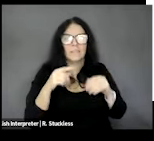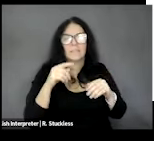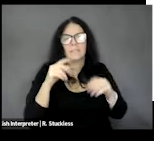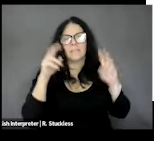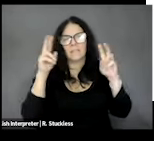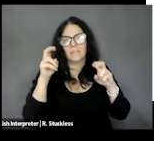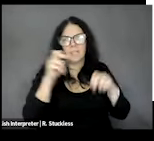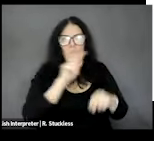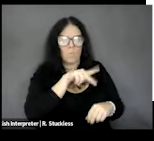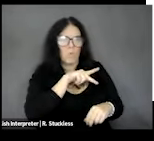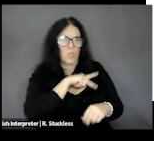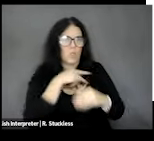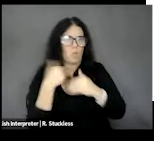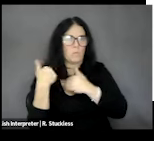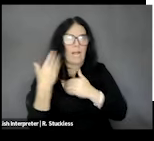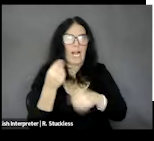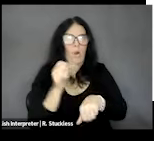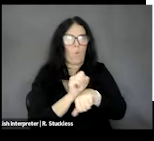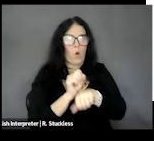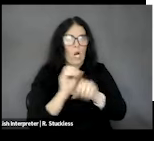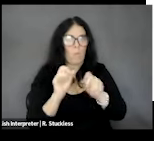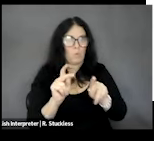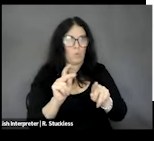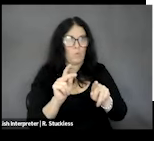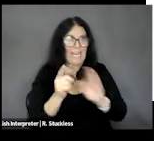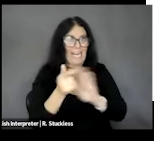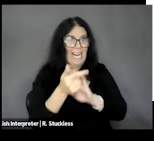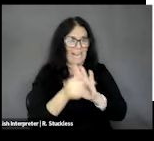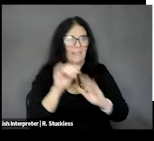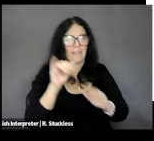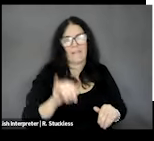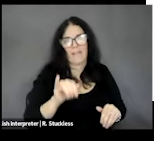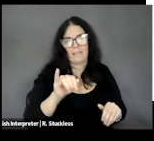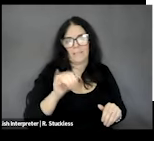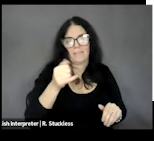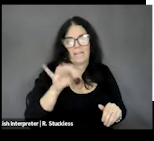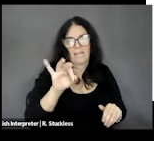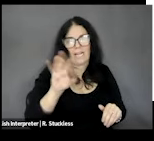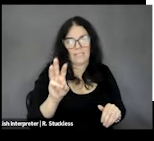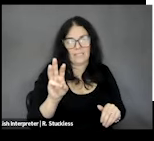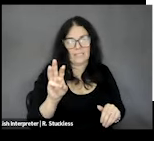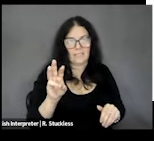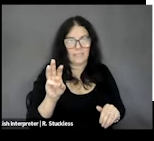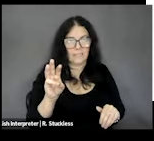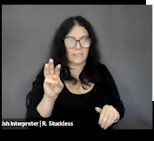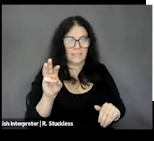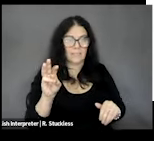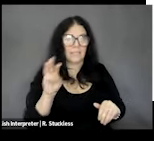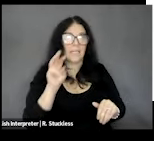and Work Opportunity Act of 1996. This kind of created a lot of the work requirements